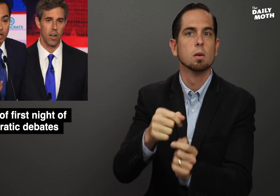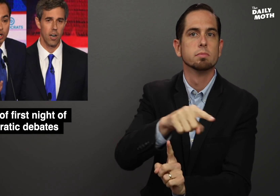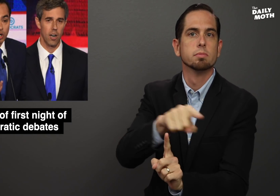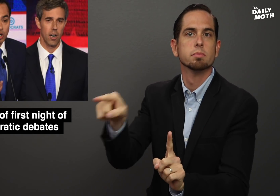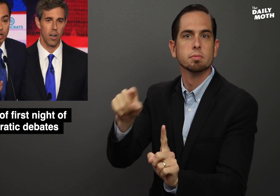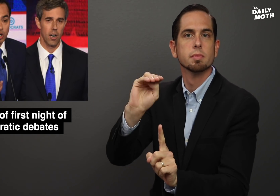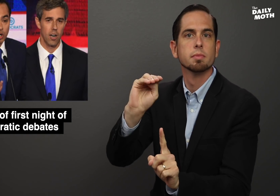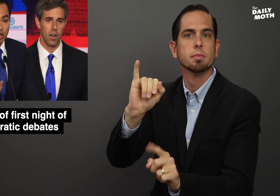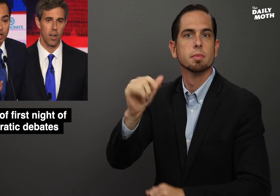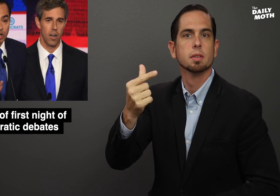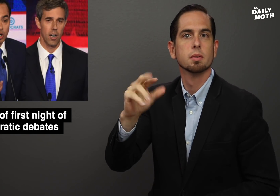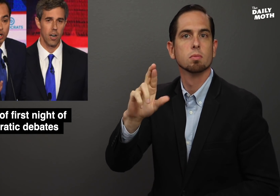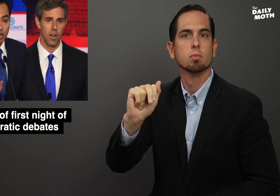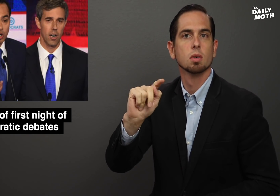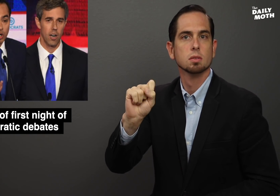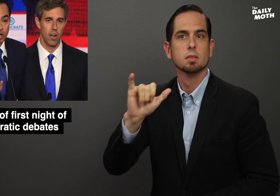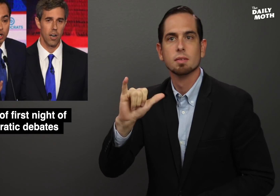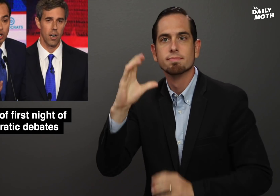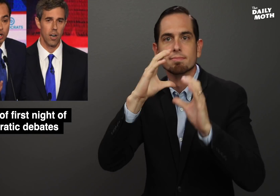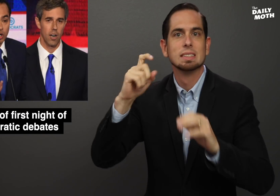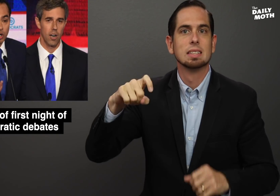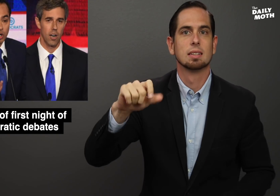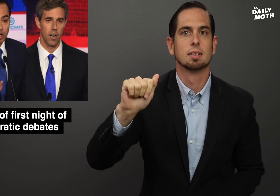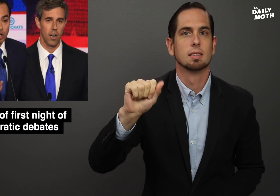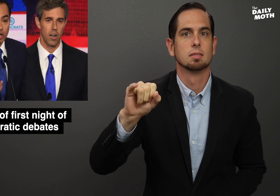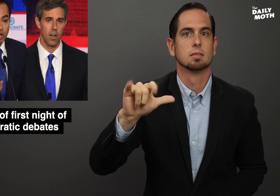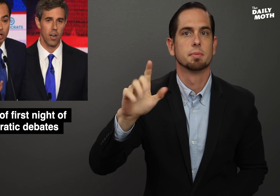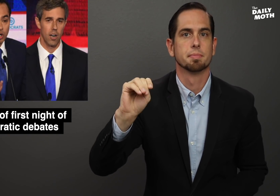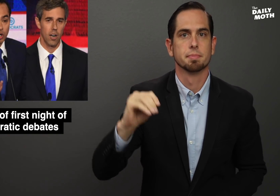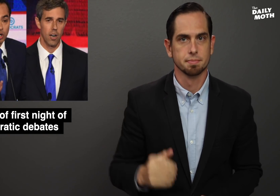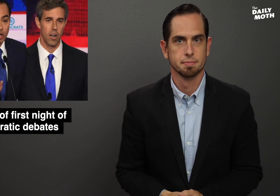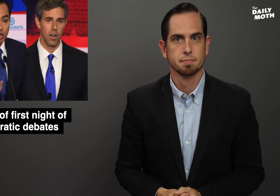migrants seeking asylum.